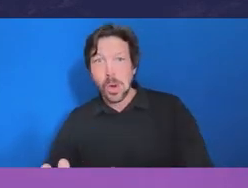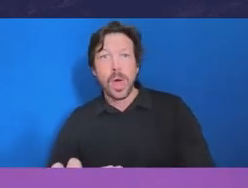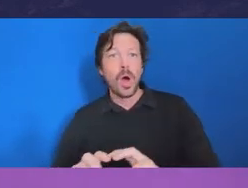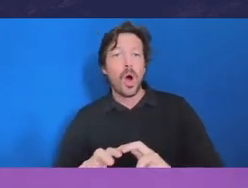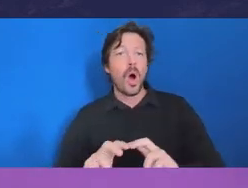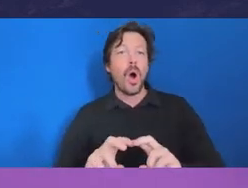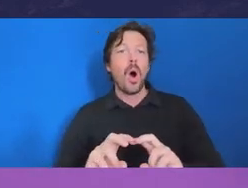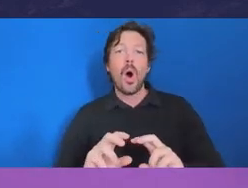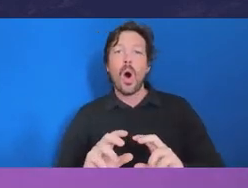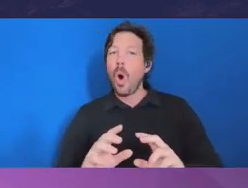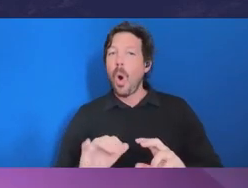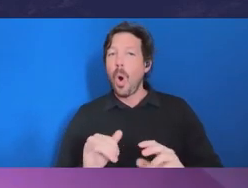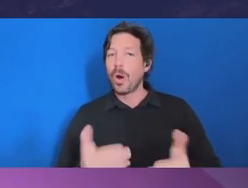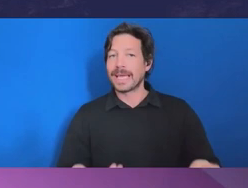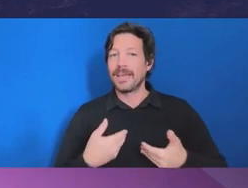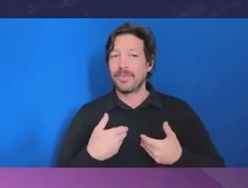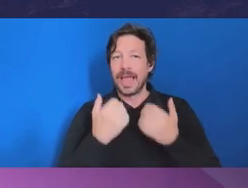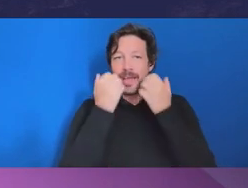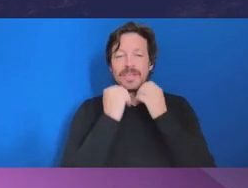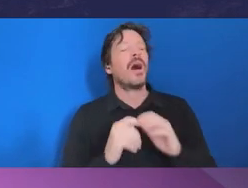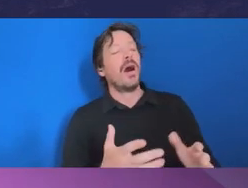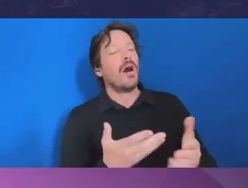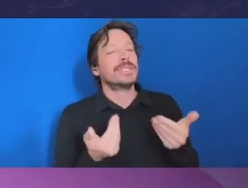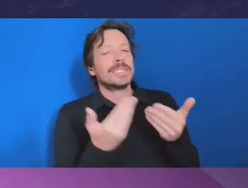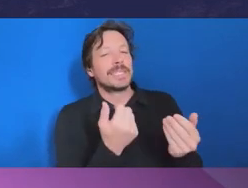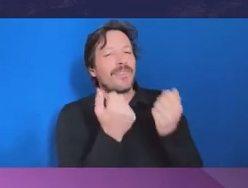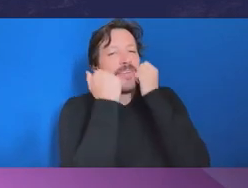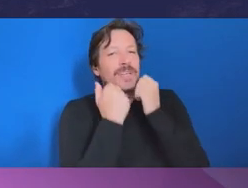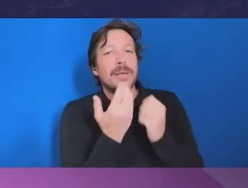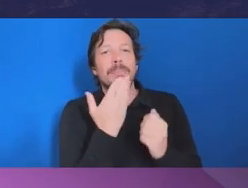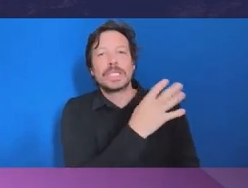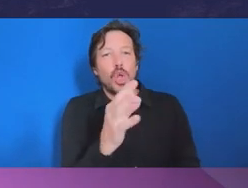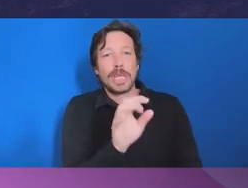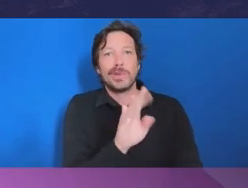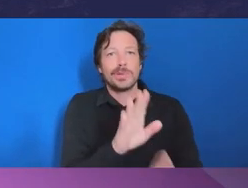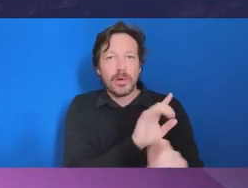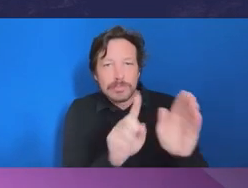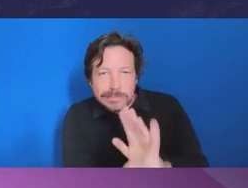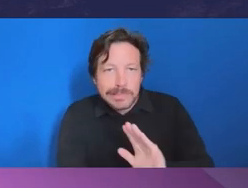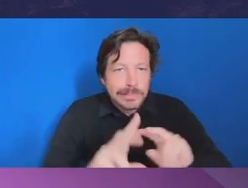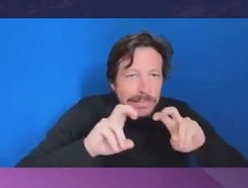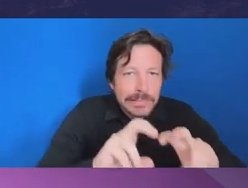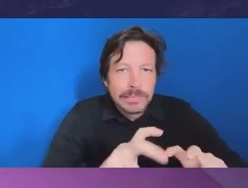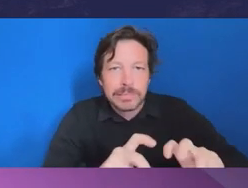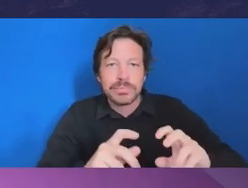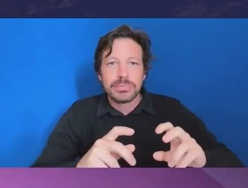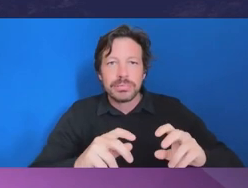Ombudsman Glass: Just give us the evidence. Auditor-General Greaves: Yeah, that's right. Leave it to the experts to do the investigation or whatever else.